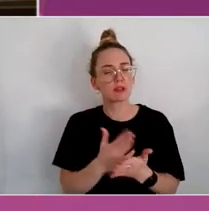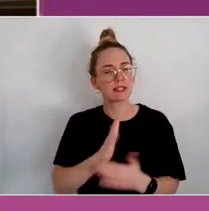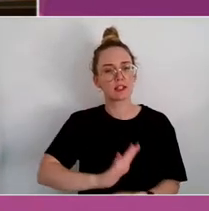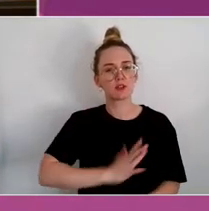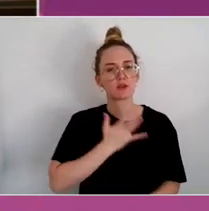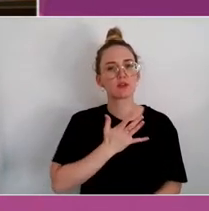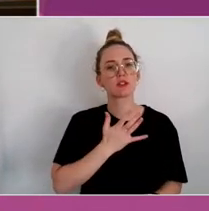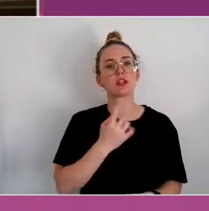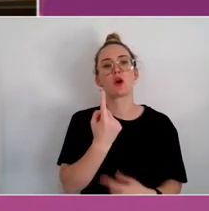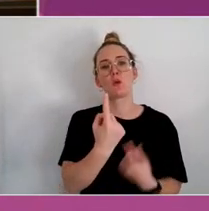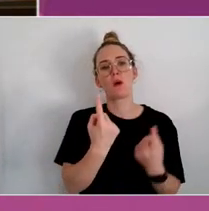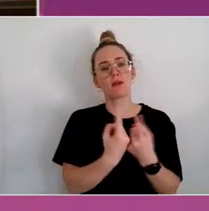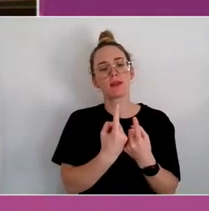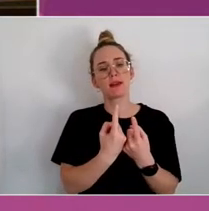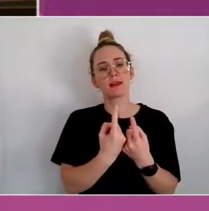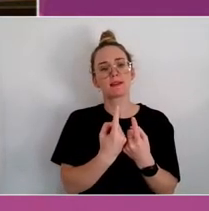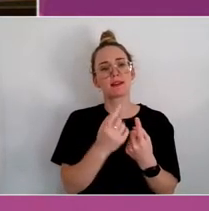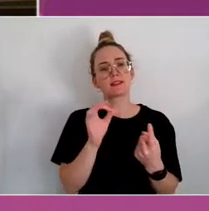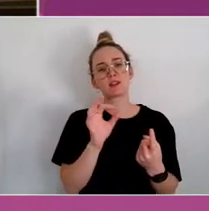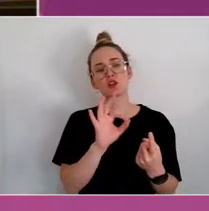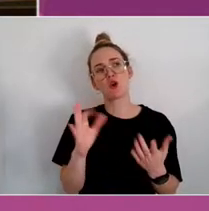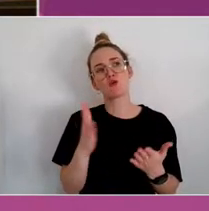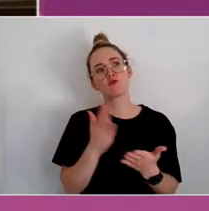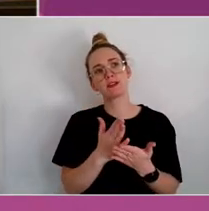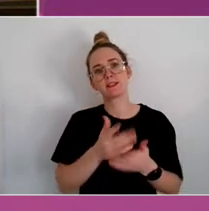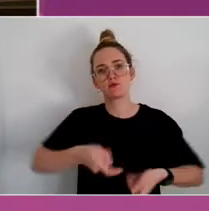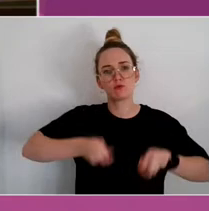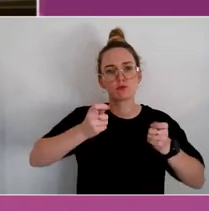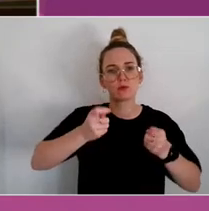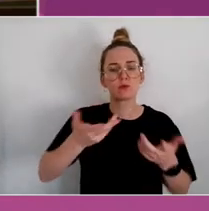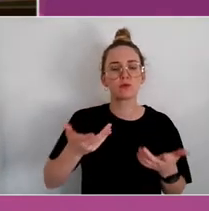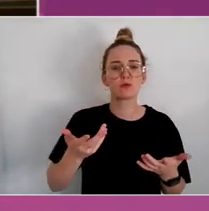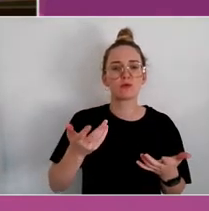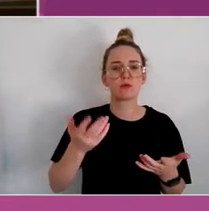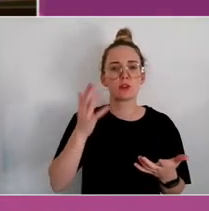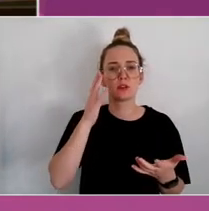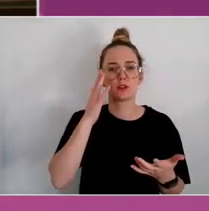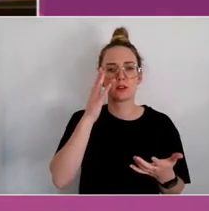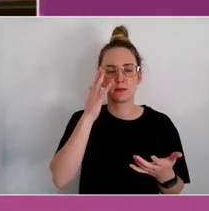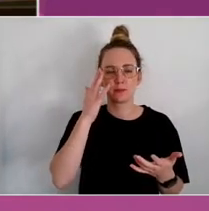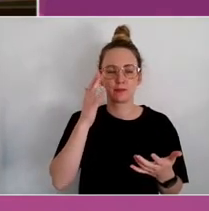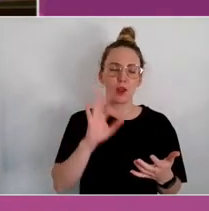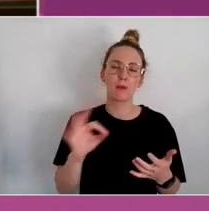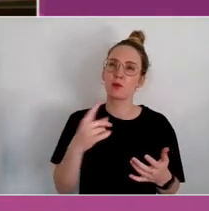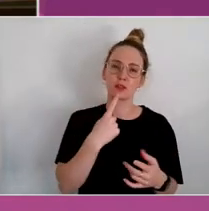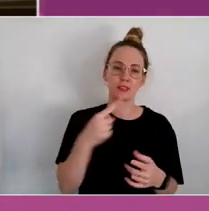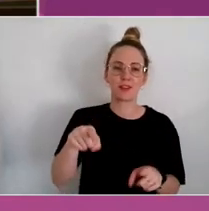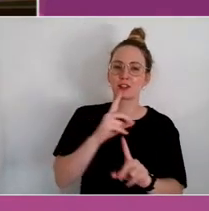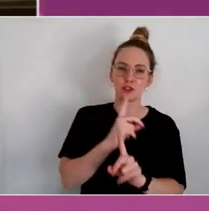left out of that, just to ensure, not saying it's what is suggested, it's not the arts